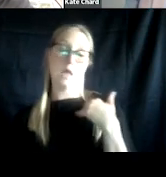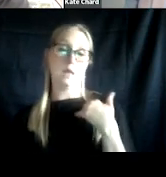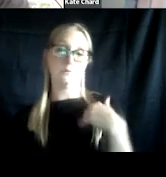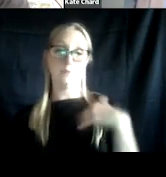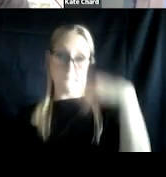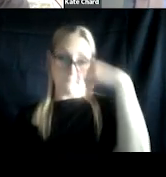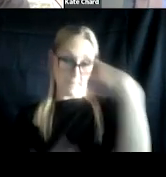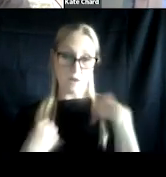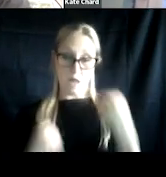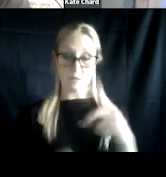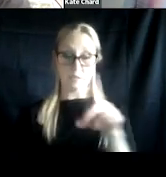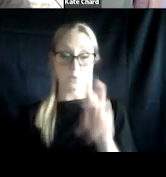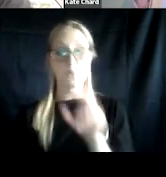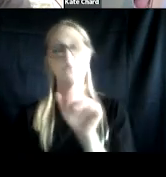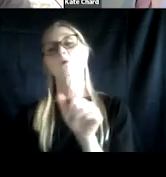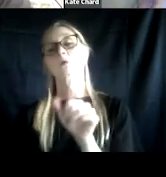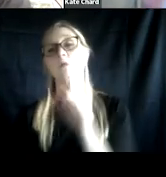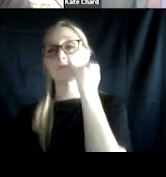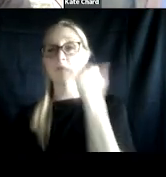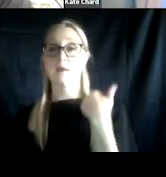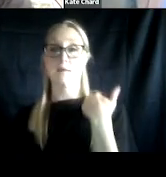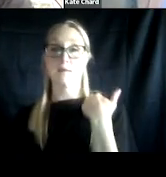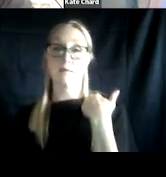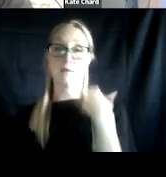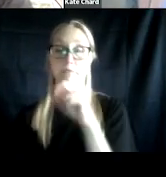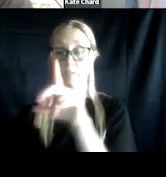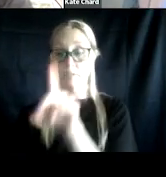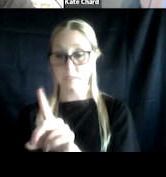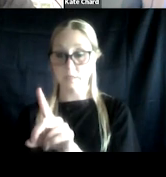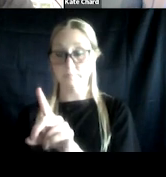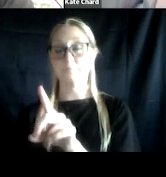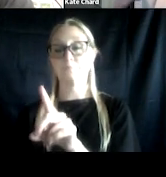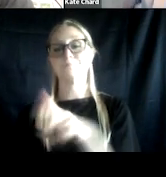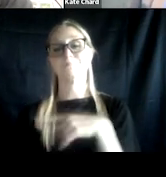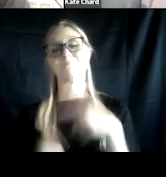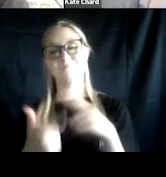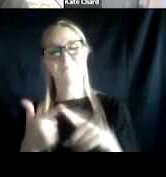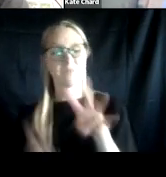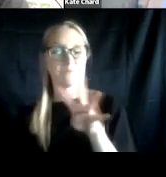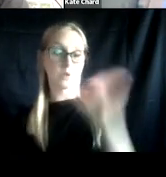and that of those with a mental health diagnosis, 43% are diagnosed with PTSD. And for those with co-occurring diagnoses,